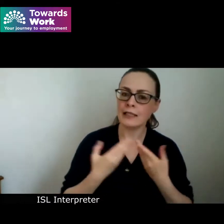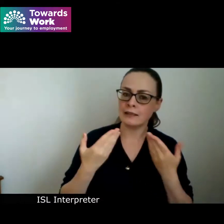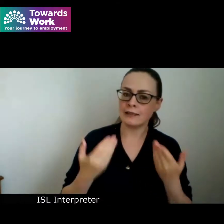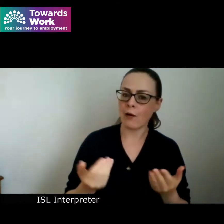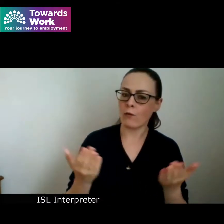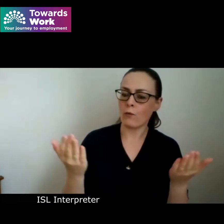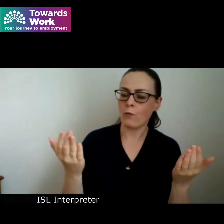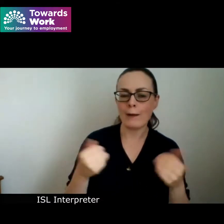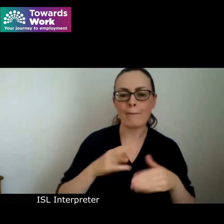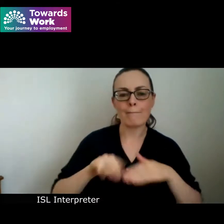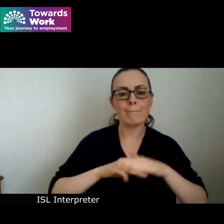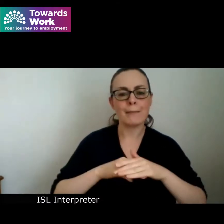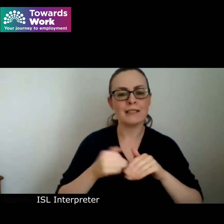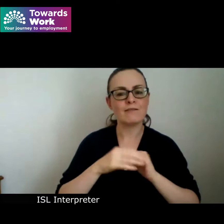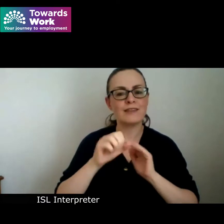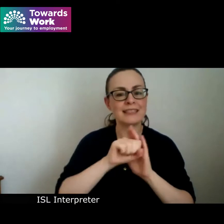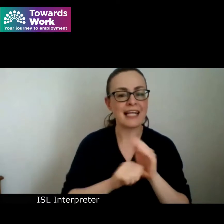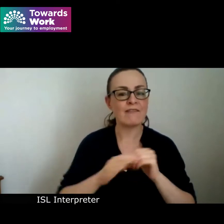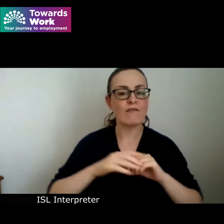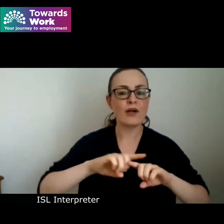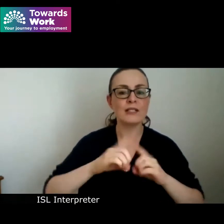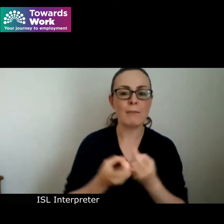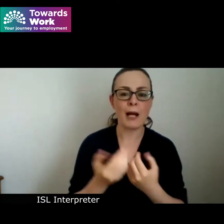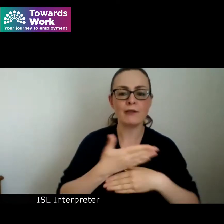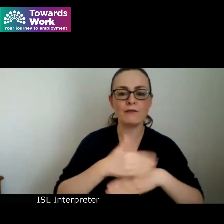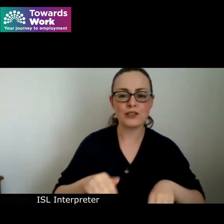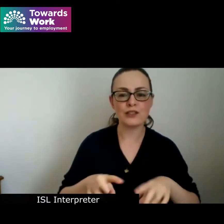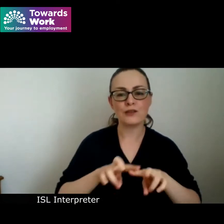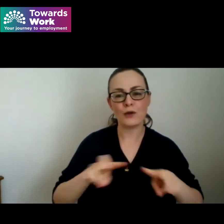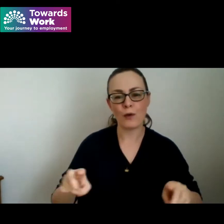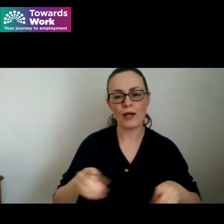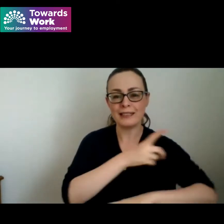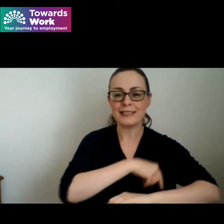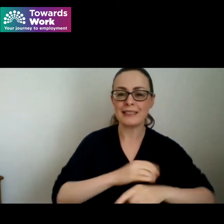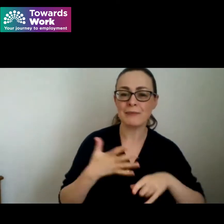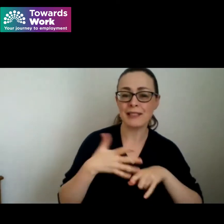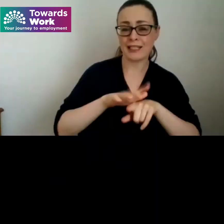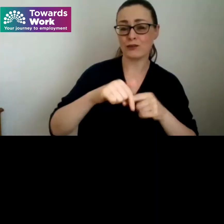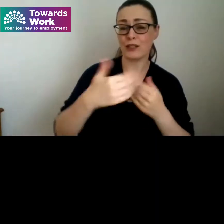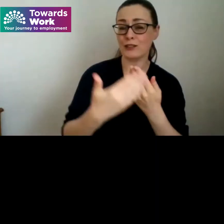of State for Department of Children, Equality, Disability and Integration with Responsibility